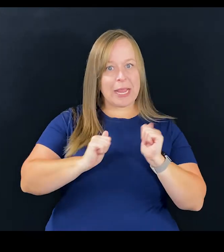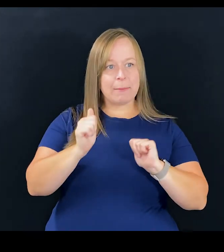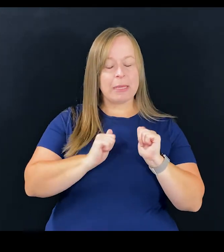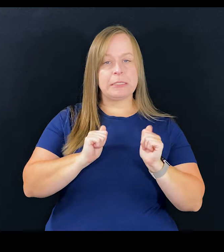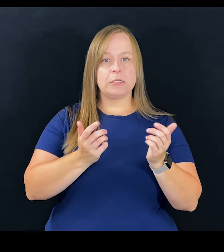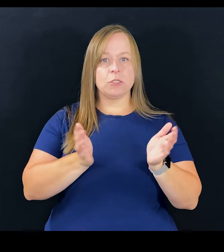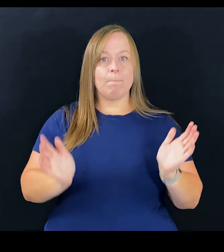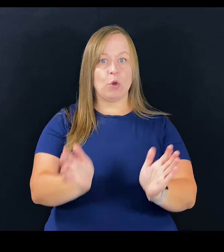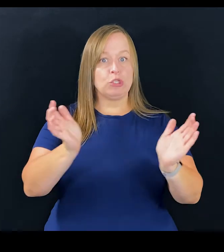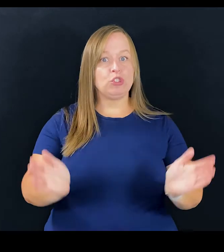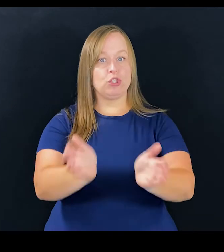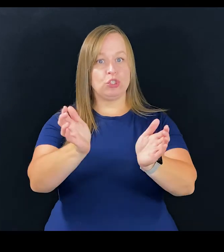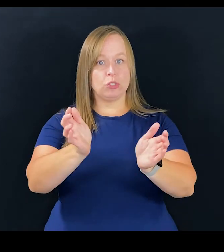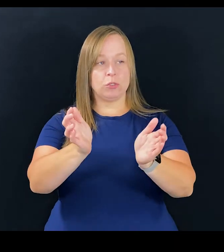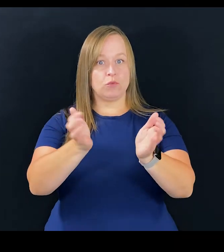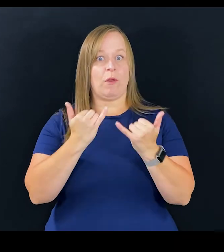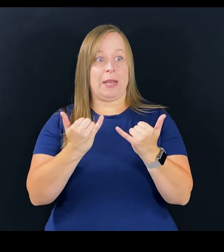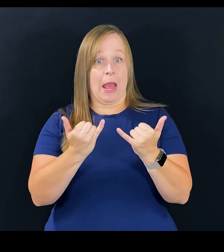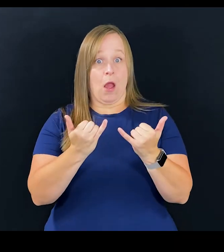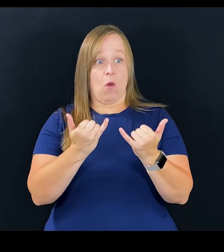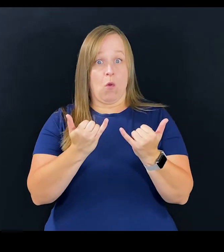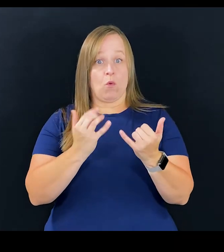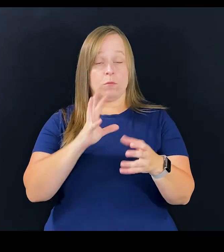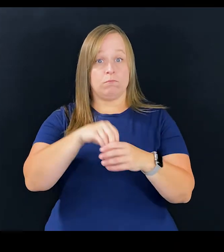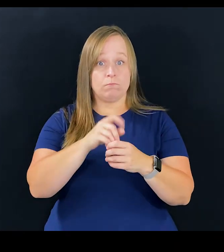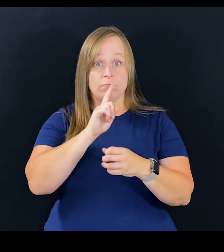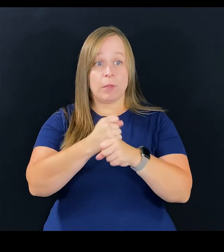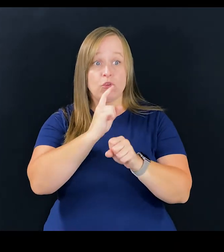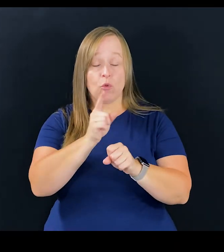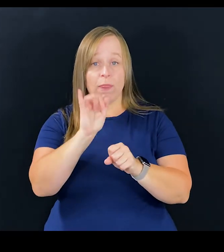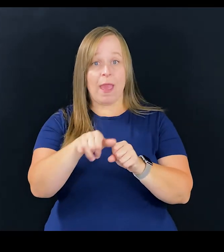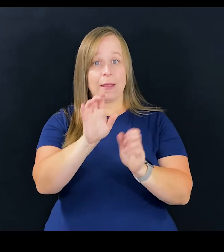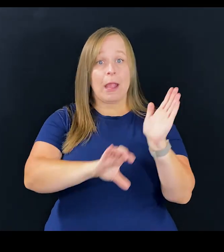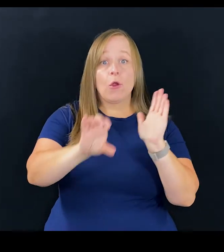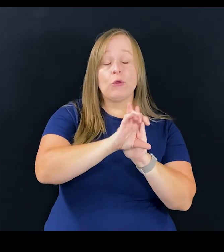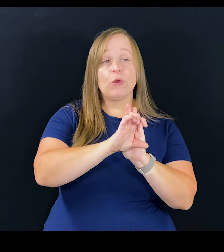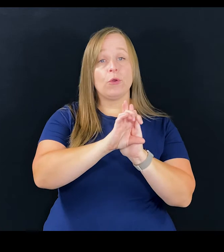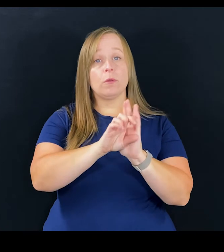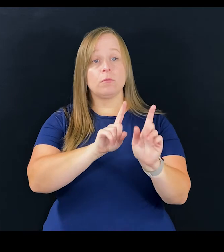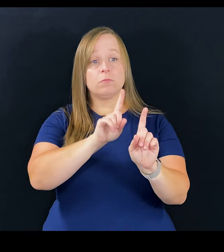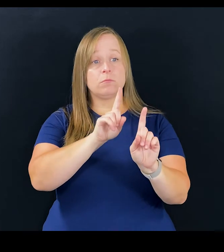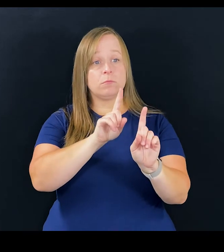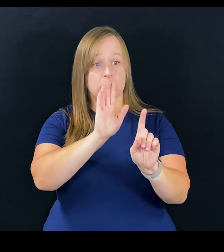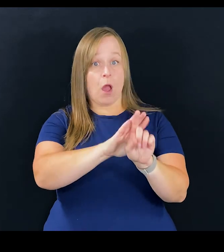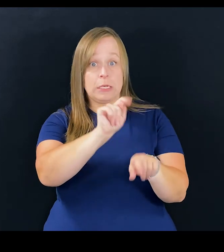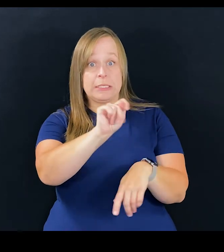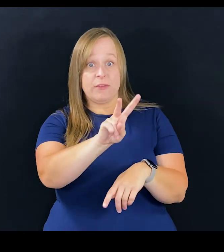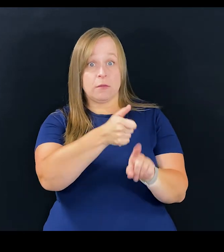where there's a big push seemingly right now to ensure that characters who are on television